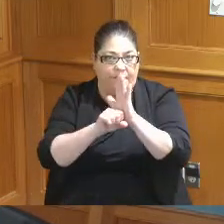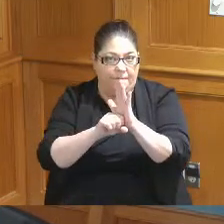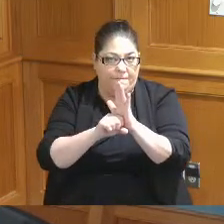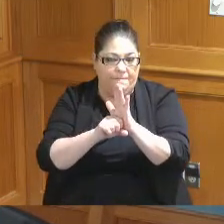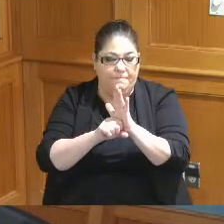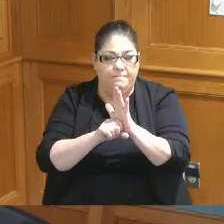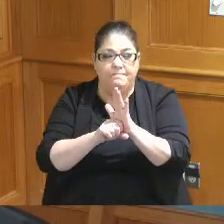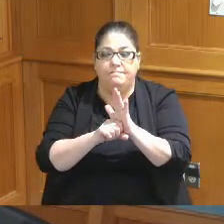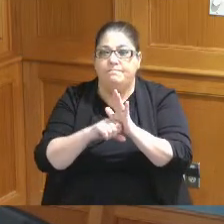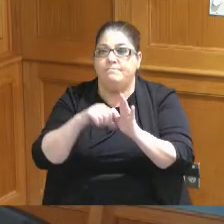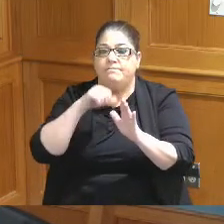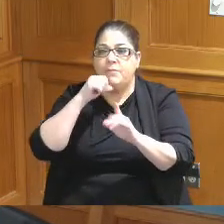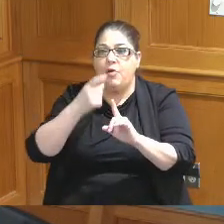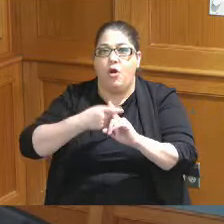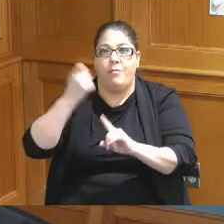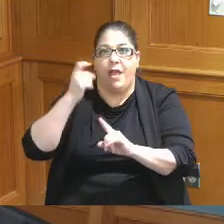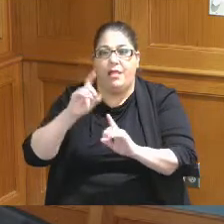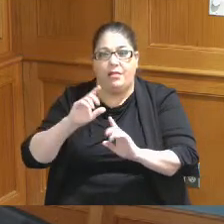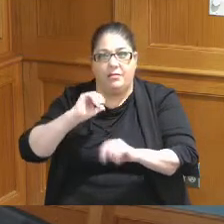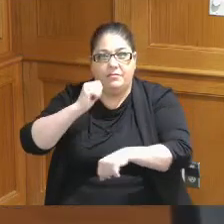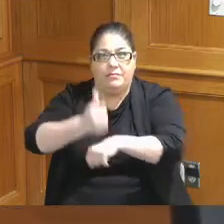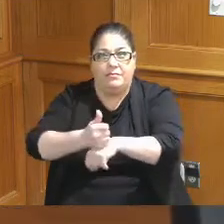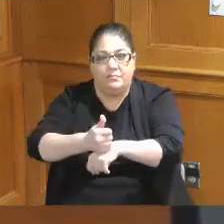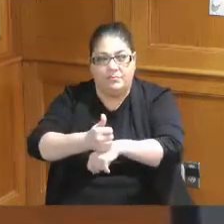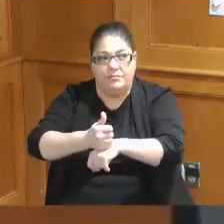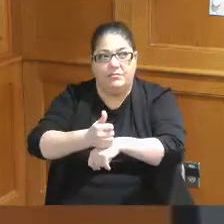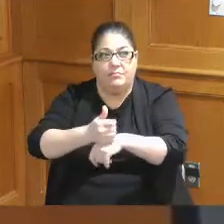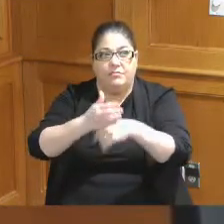does not automatically put it in place as it goes into effect and is voted on